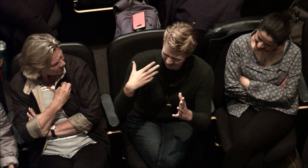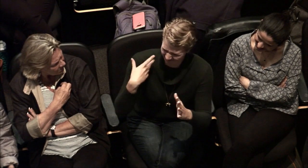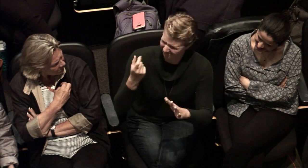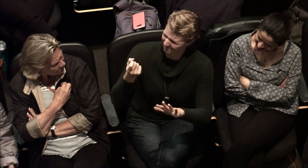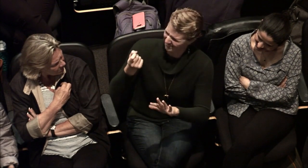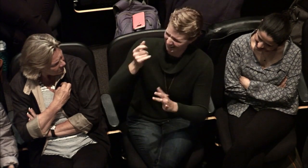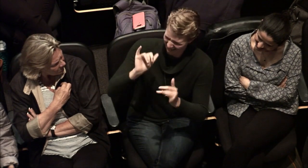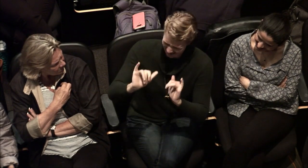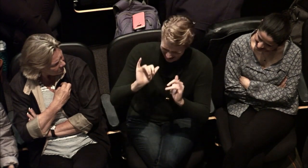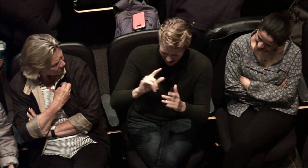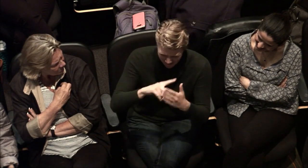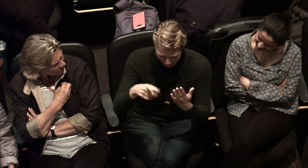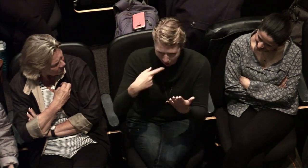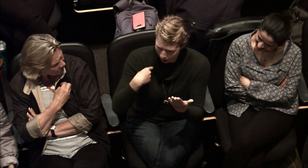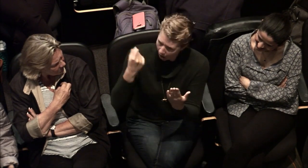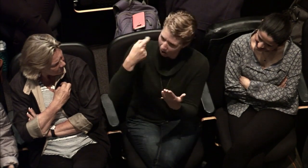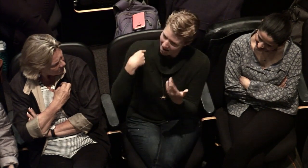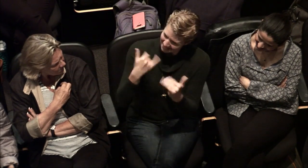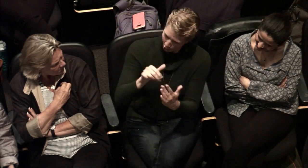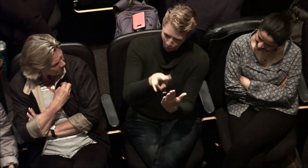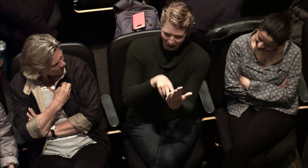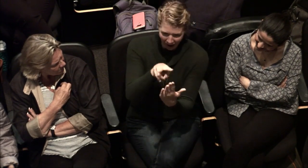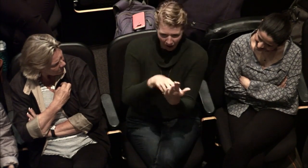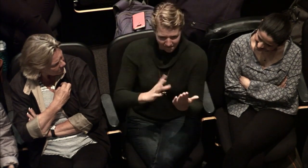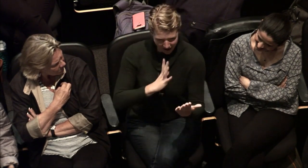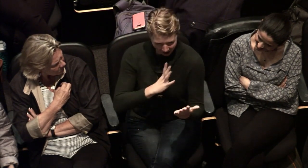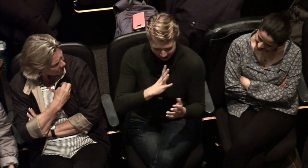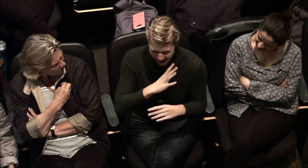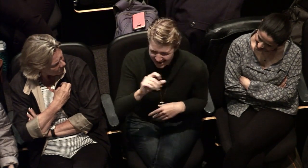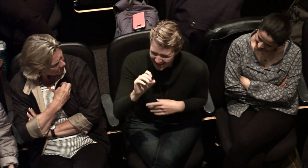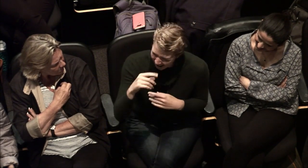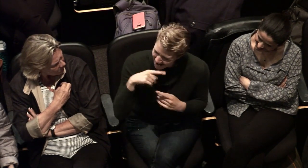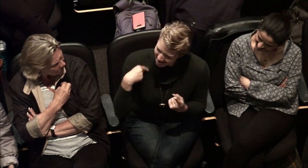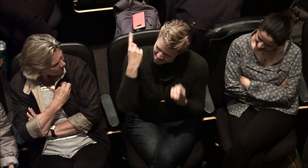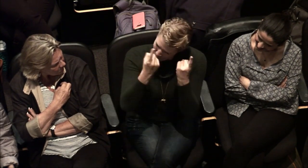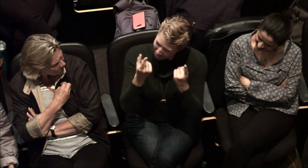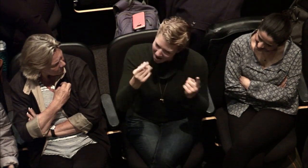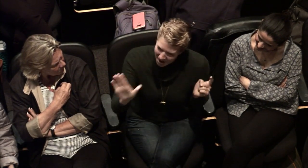like "wait, what?" I couldn't figure out why what the difference was why what I was